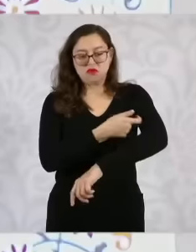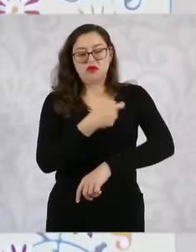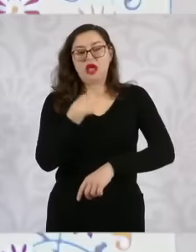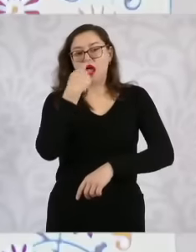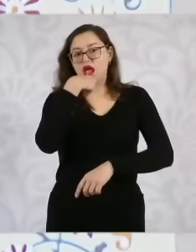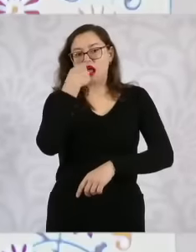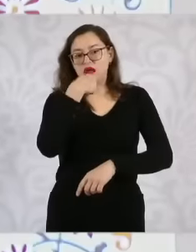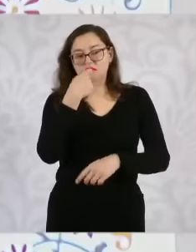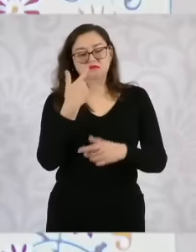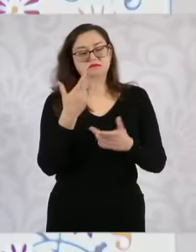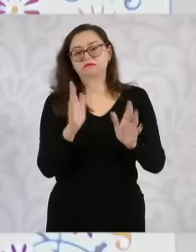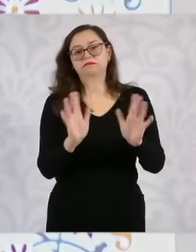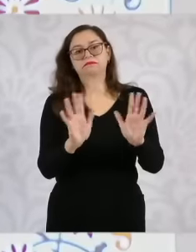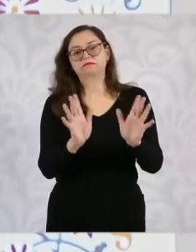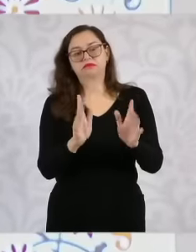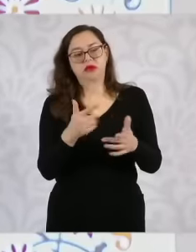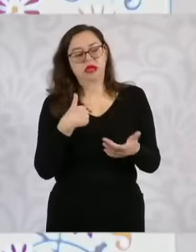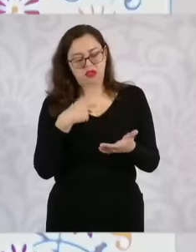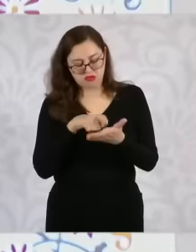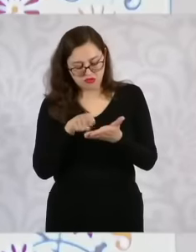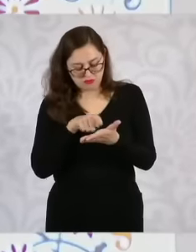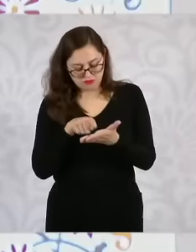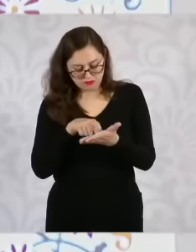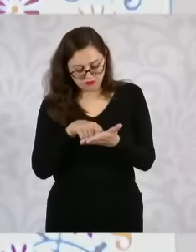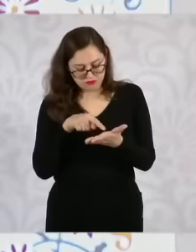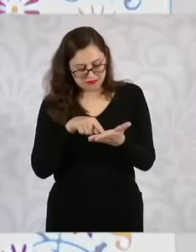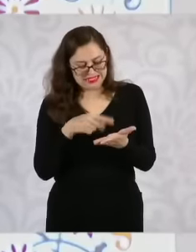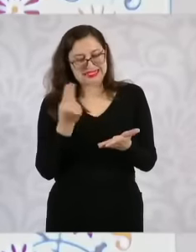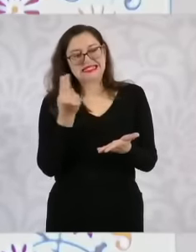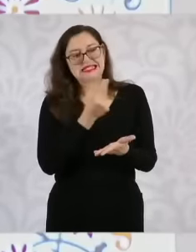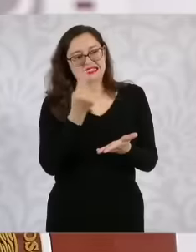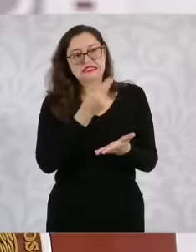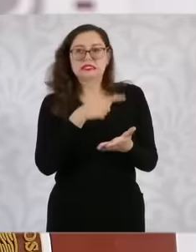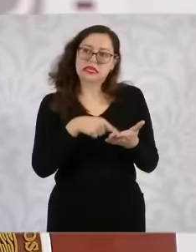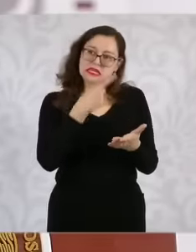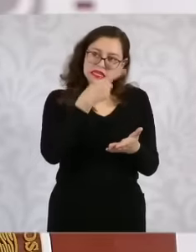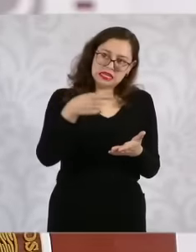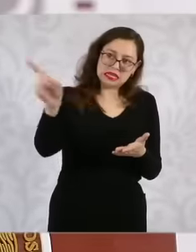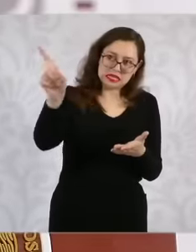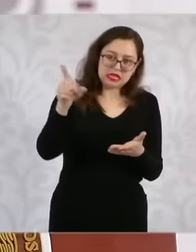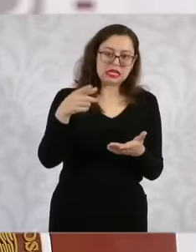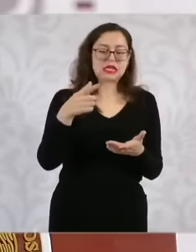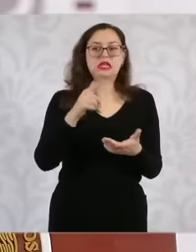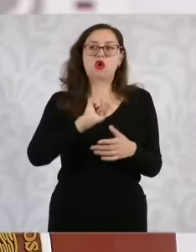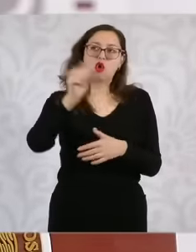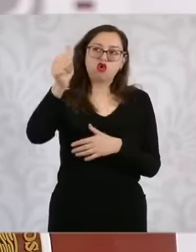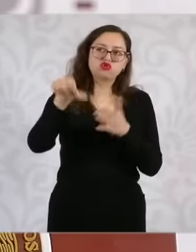and the nurse, but they tell you to go do this laboratory analysis at the other health center